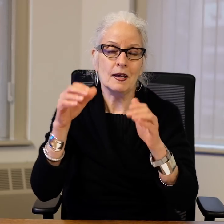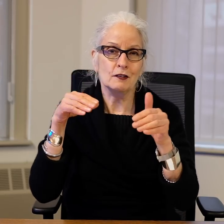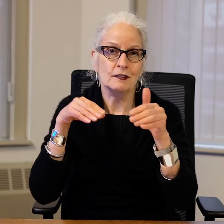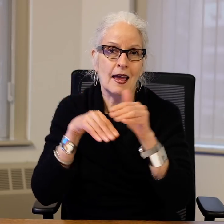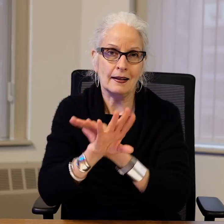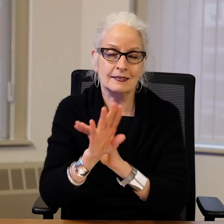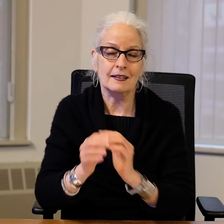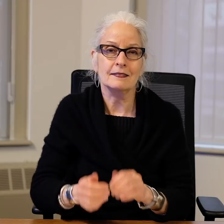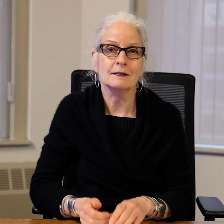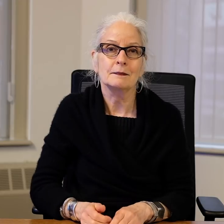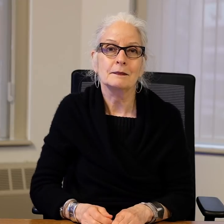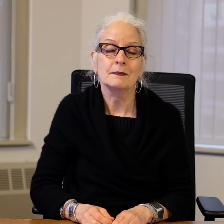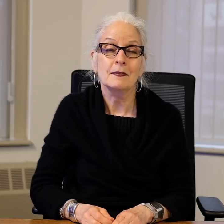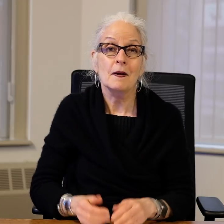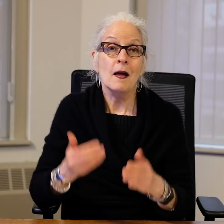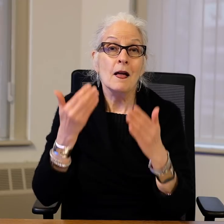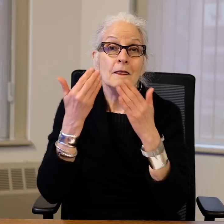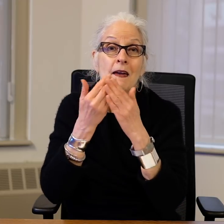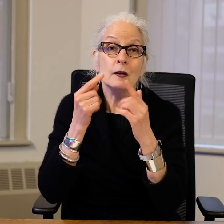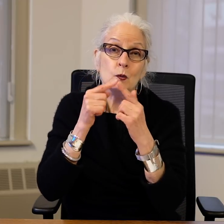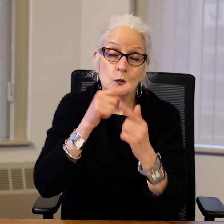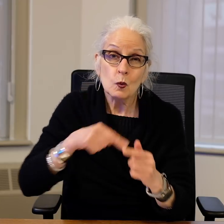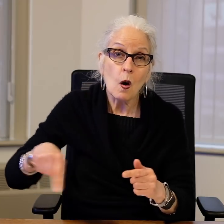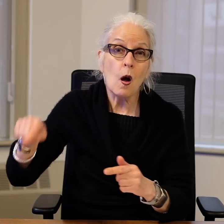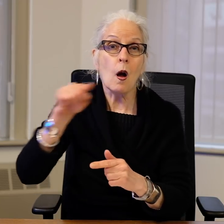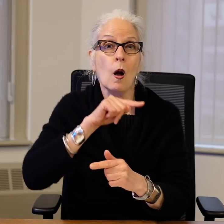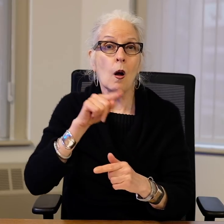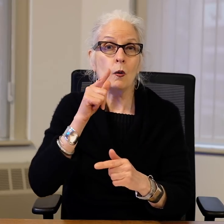for communication access.